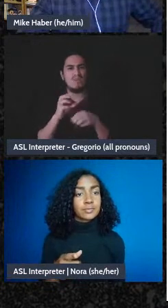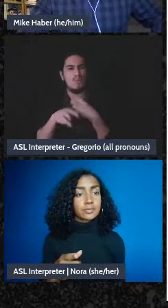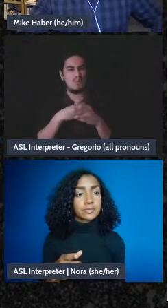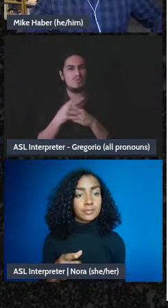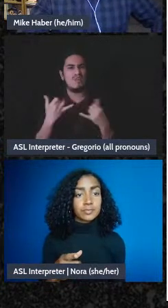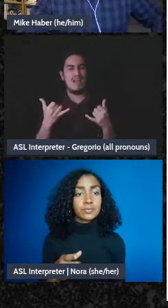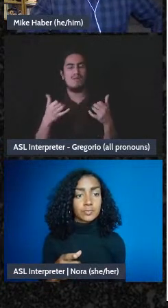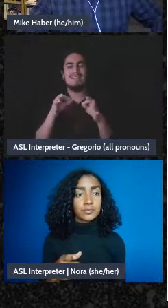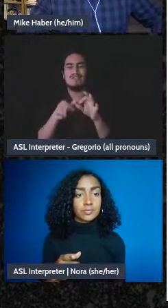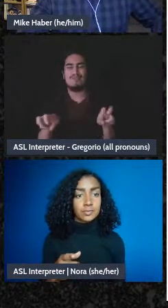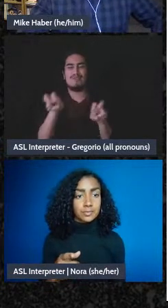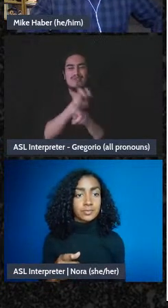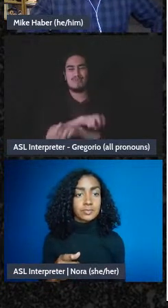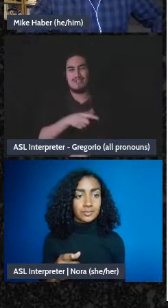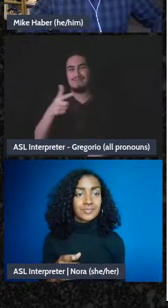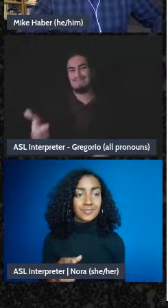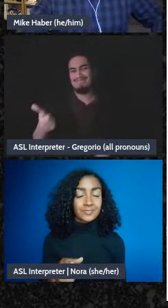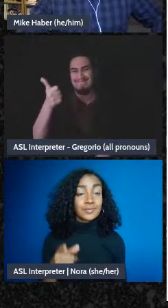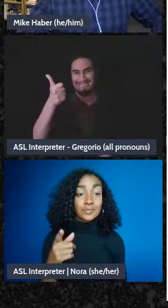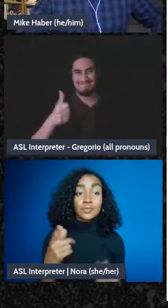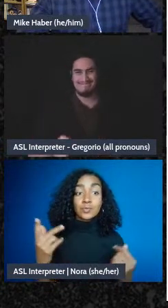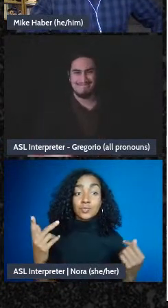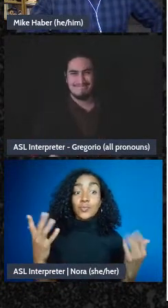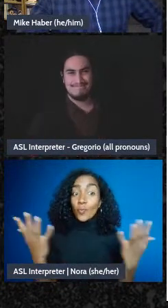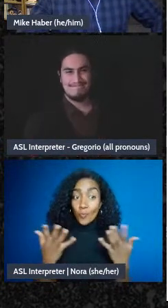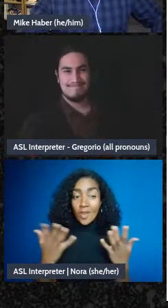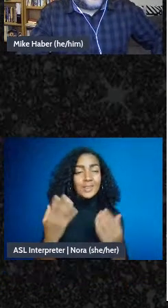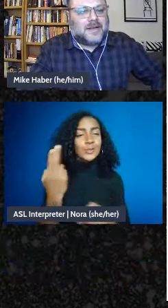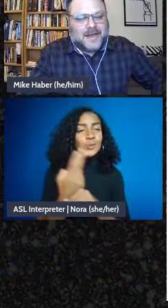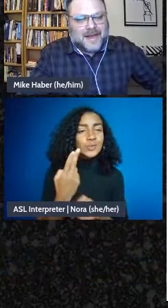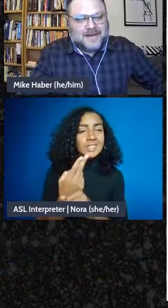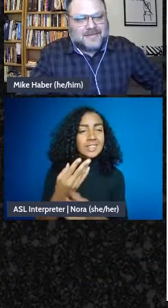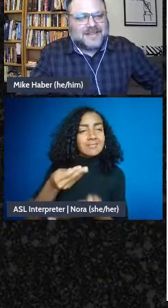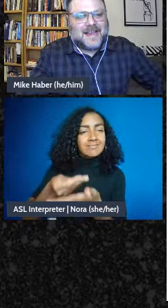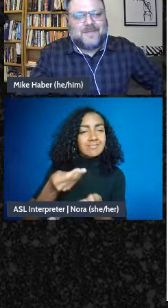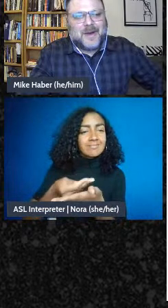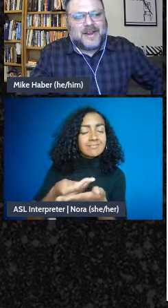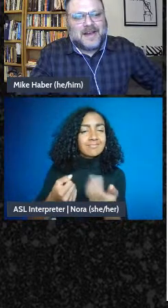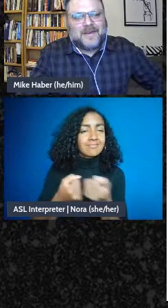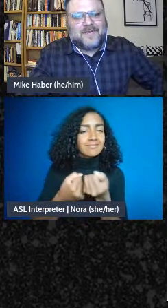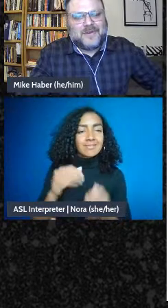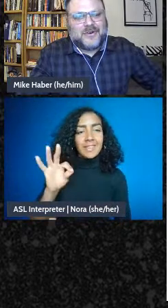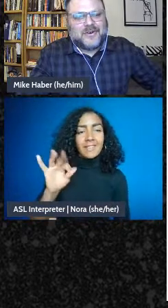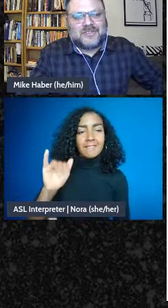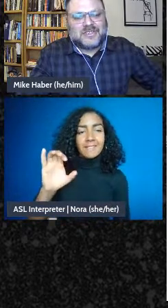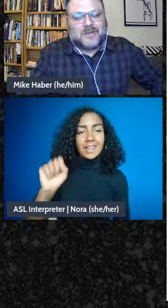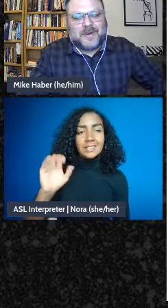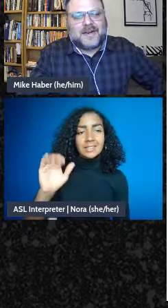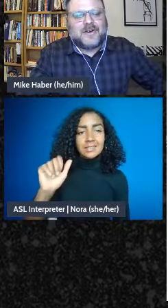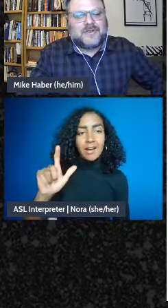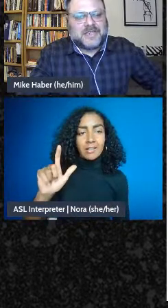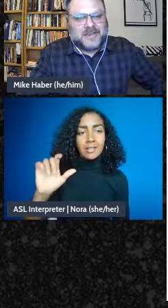a fiscal sponsor. So we have again the same money coming from donors, but it goes